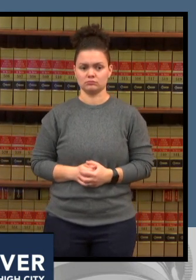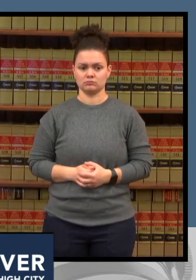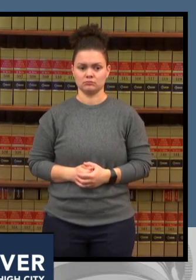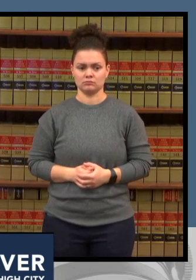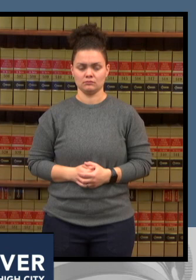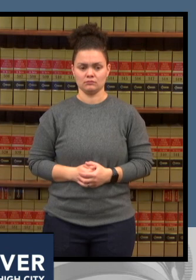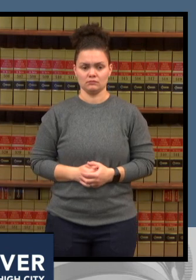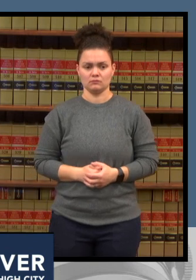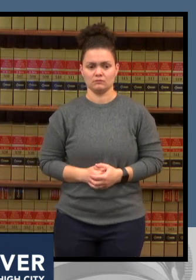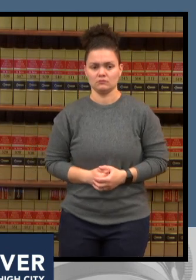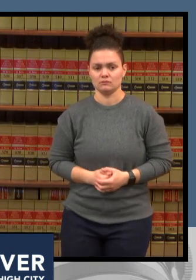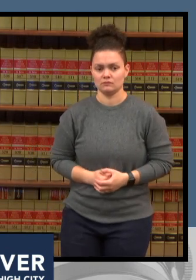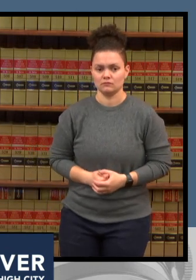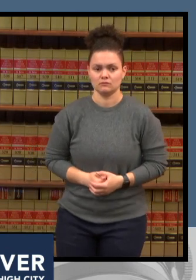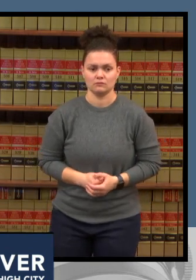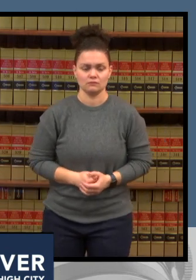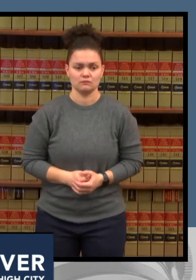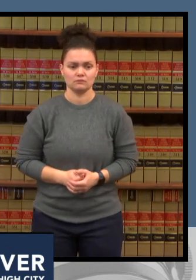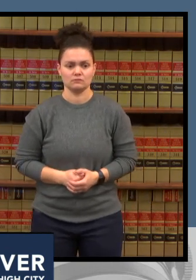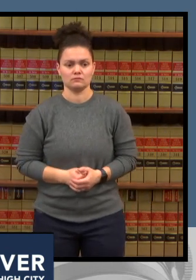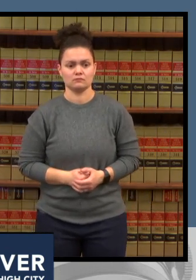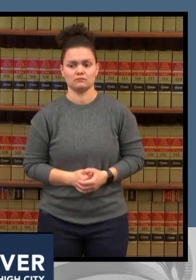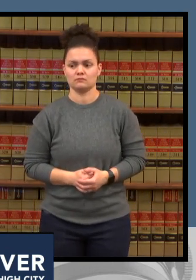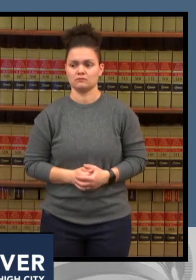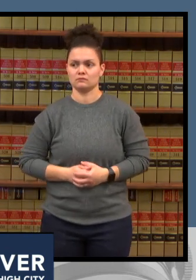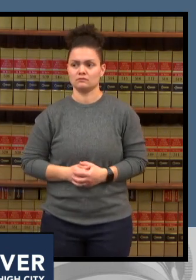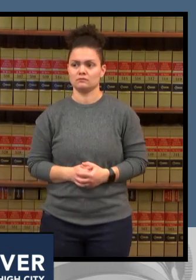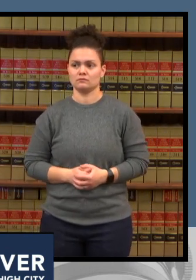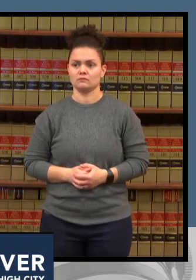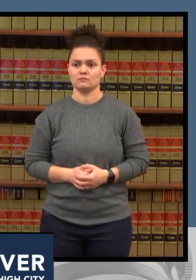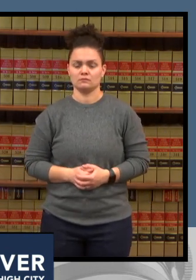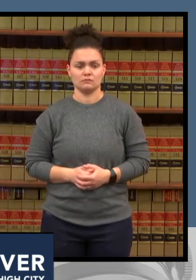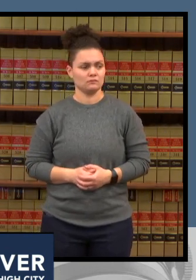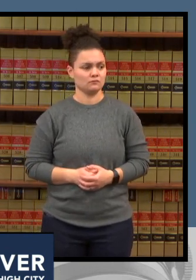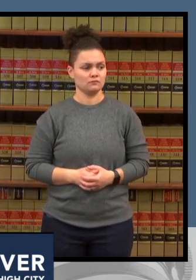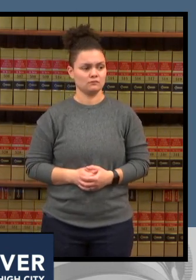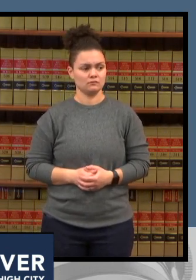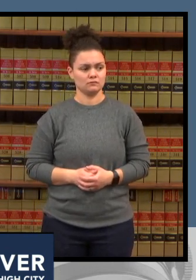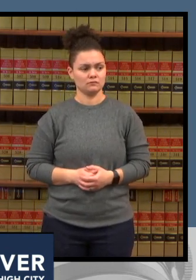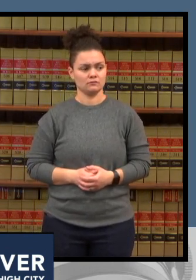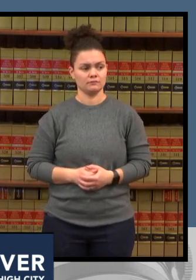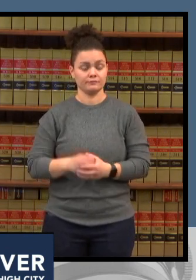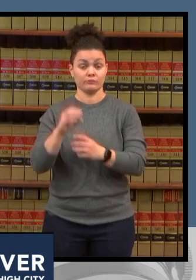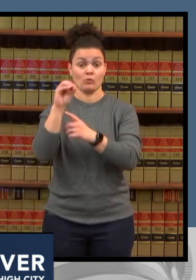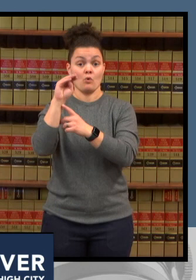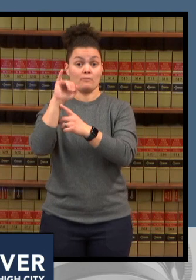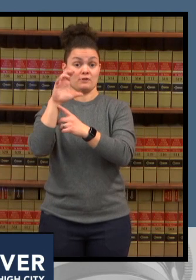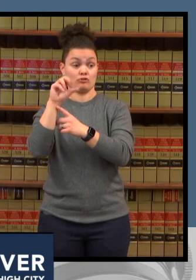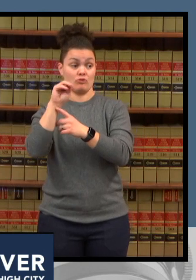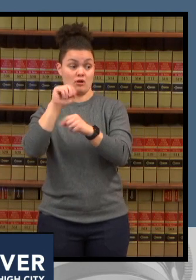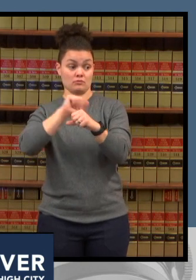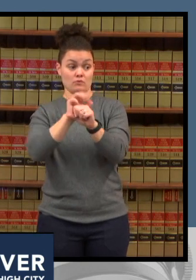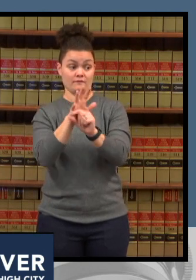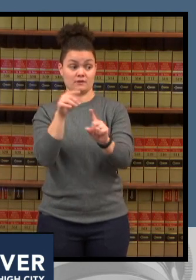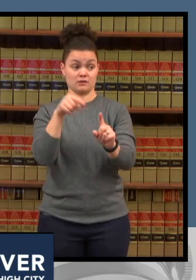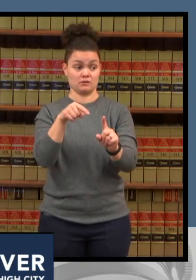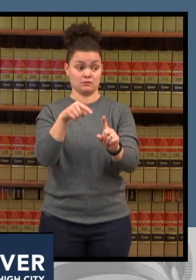the icu but more of our acute care beds so our census of covet-positive patients has never been